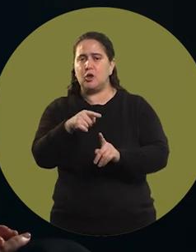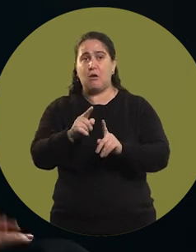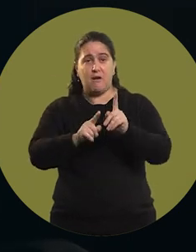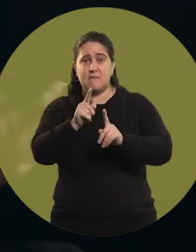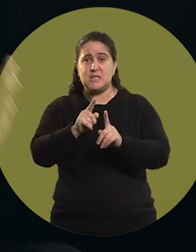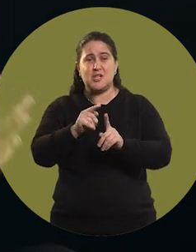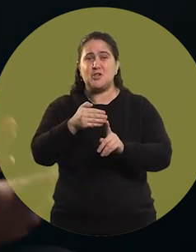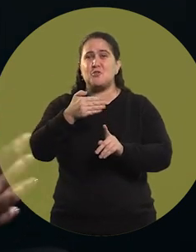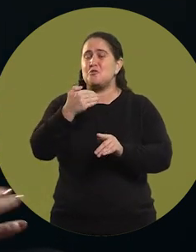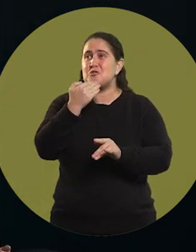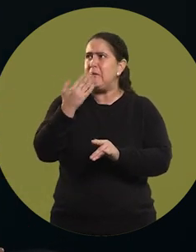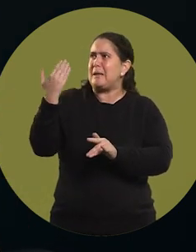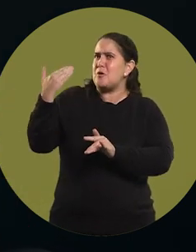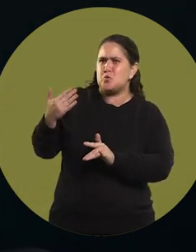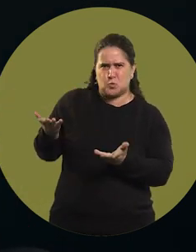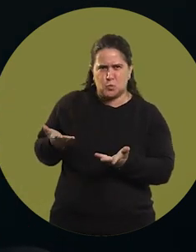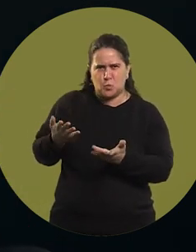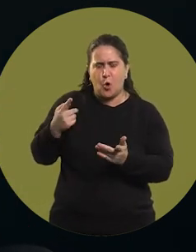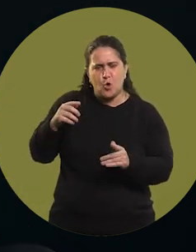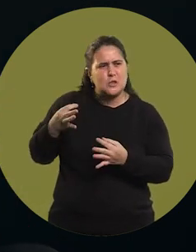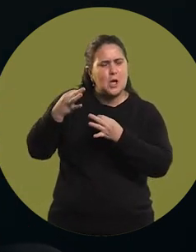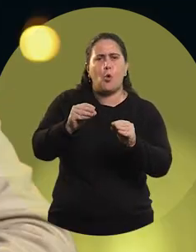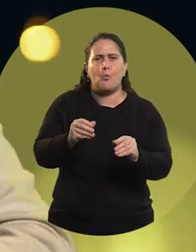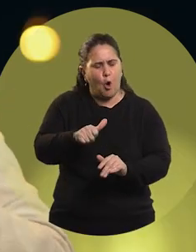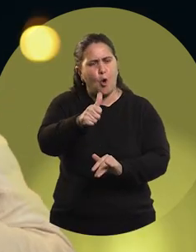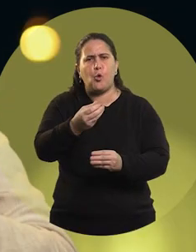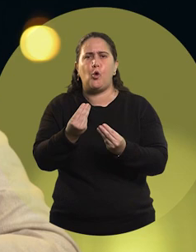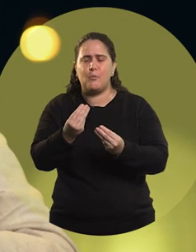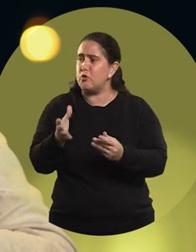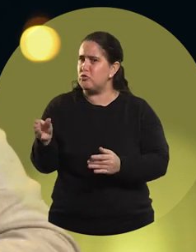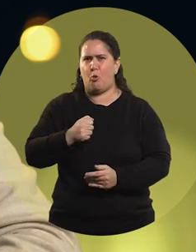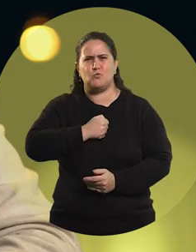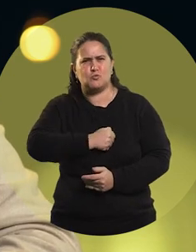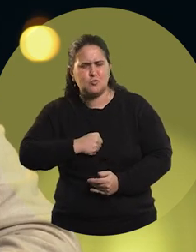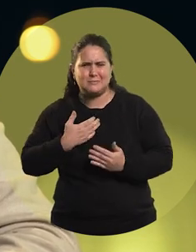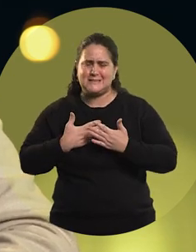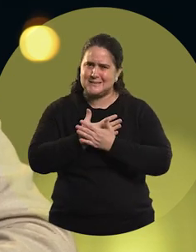without knowing everything that is behind it. That we all suffer